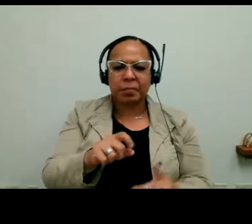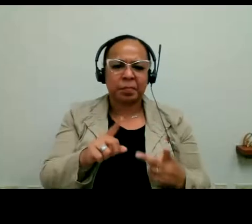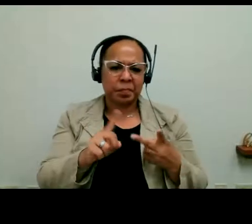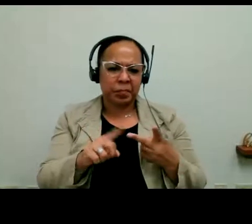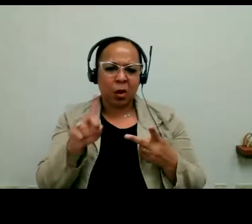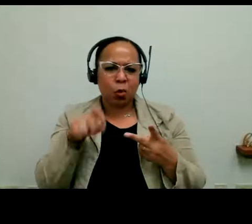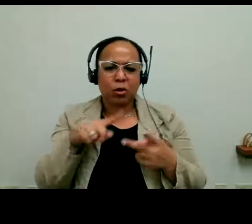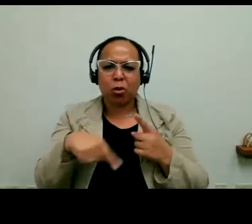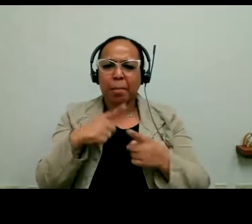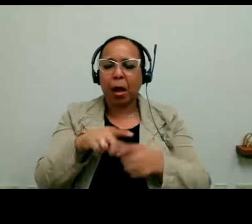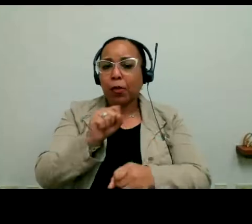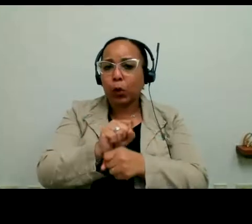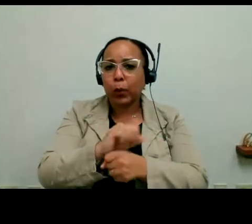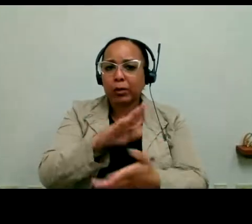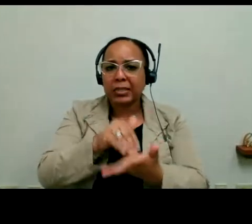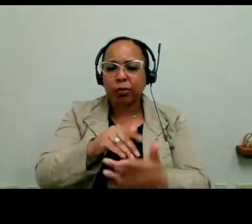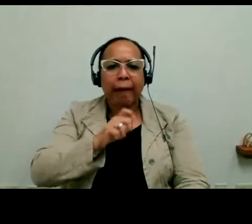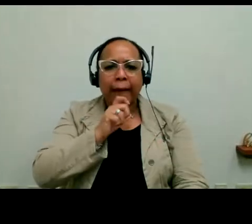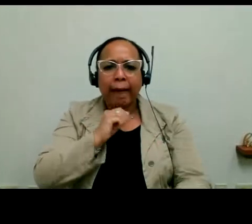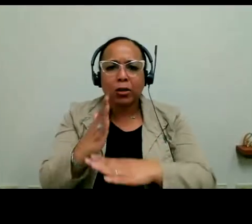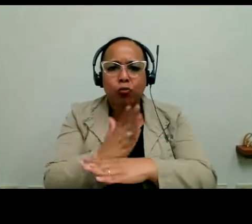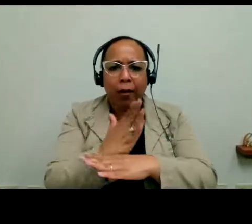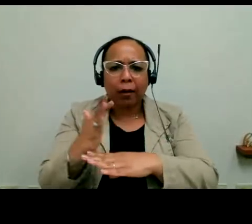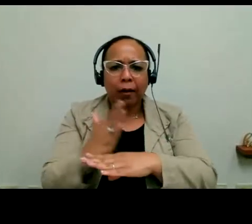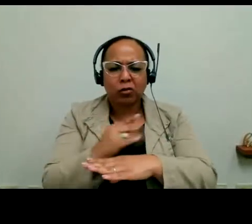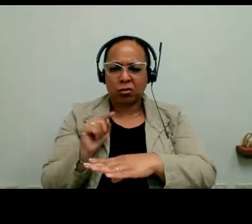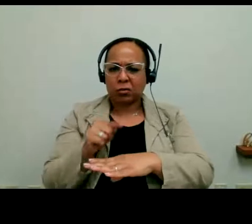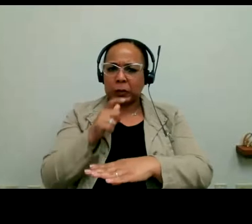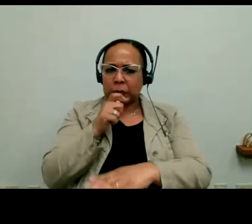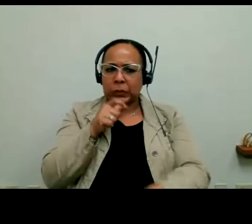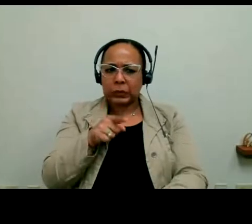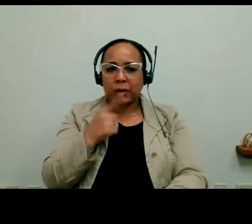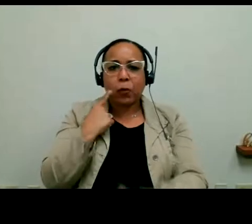instance can a 16-year-old use this service?